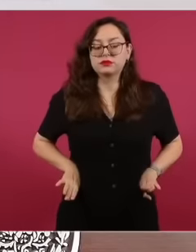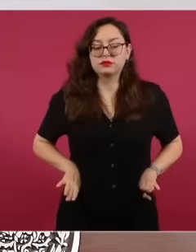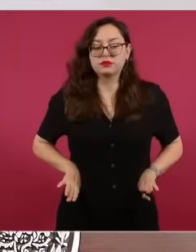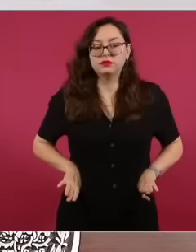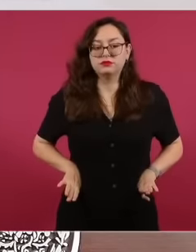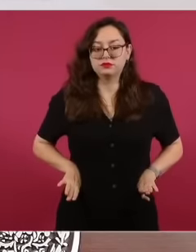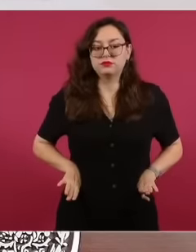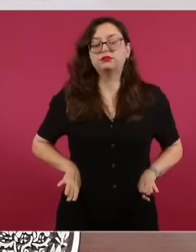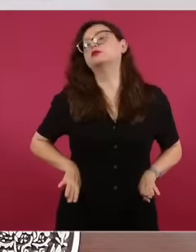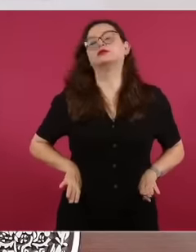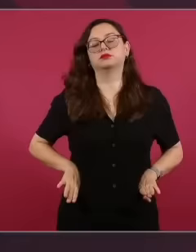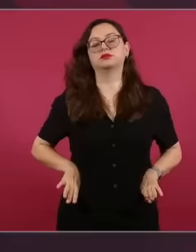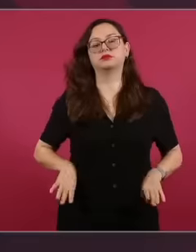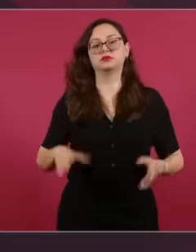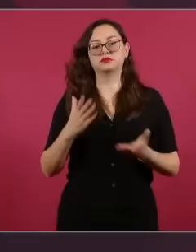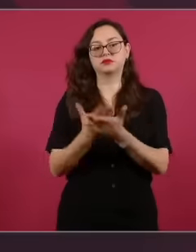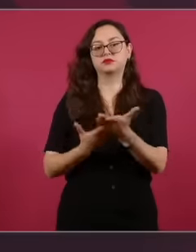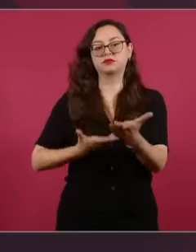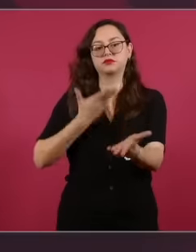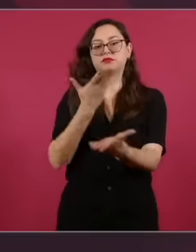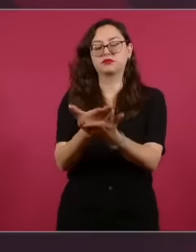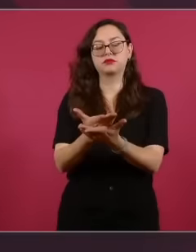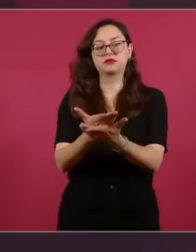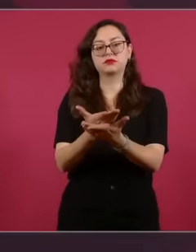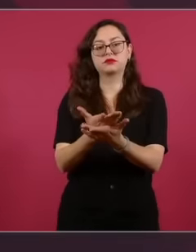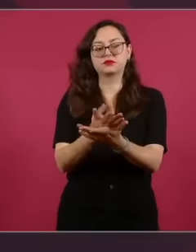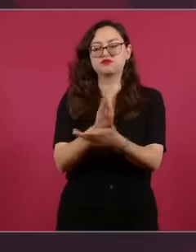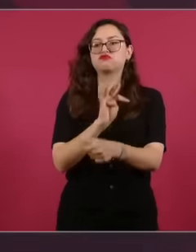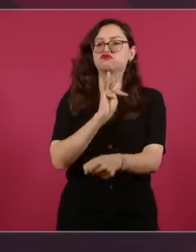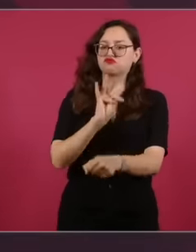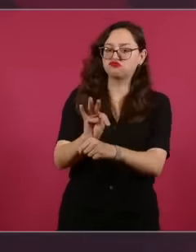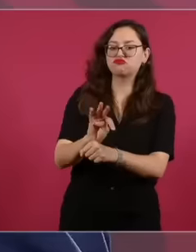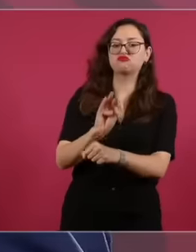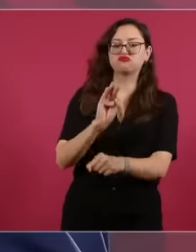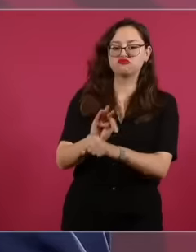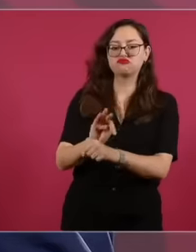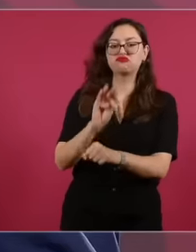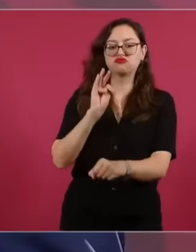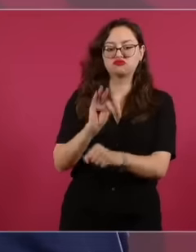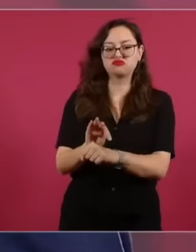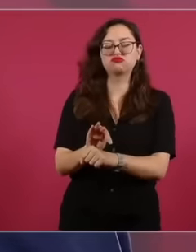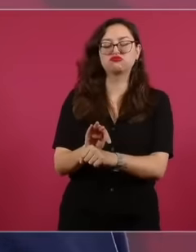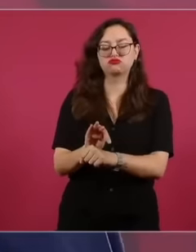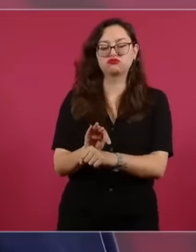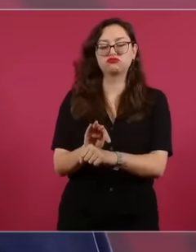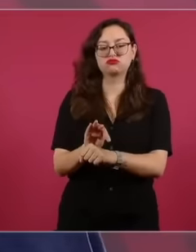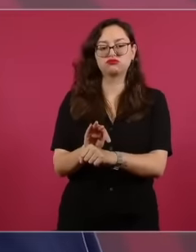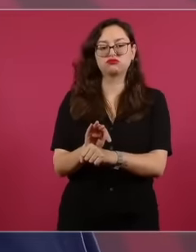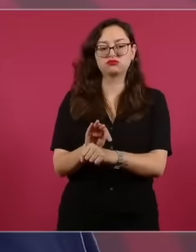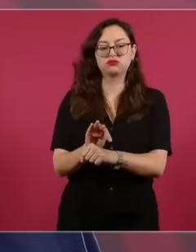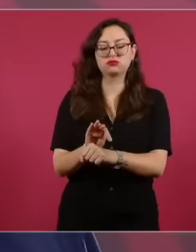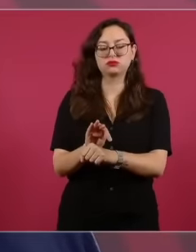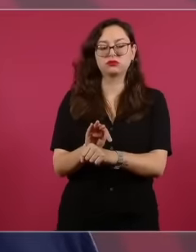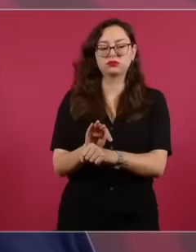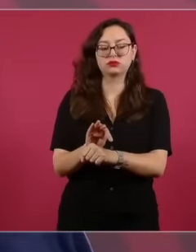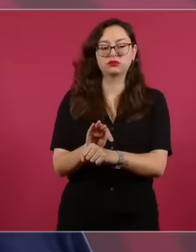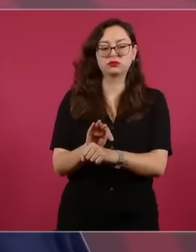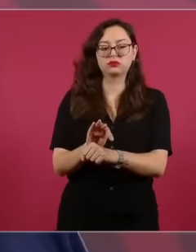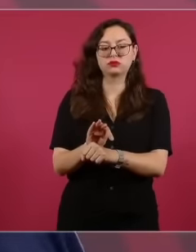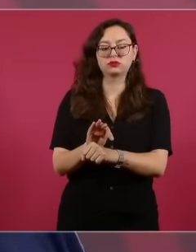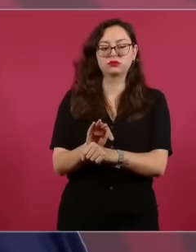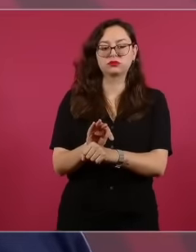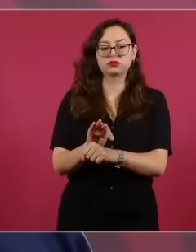the initiative that the Executive sent, they did it with